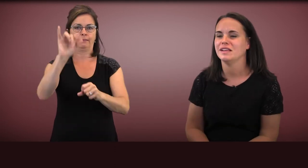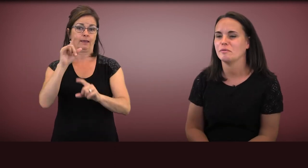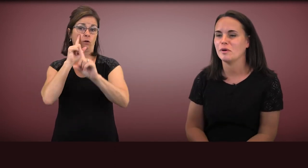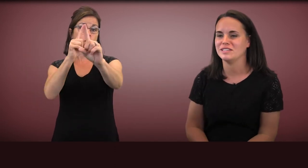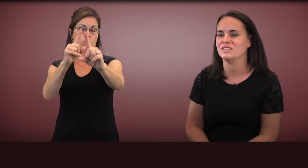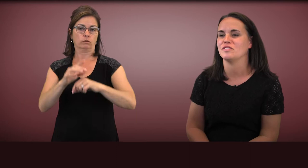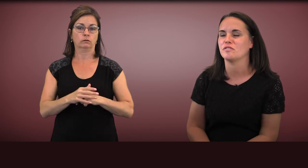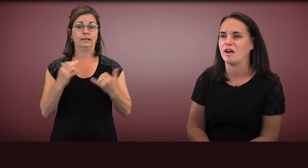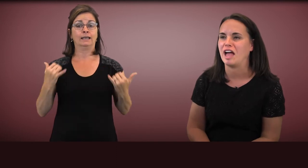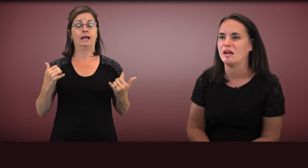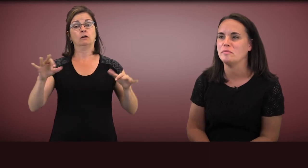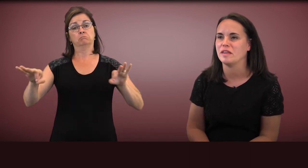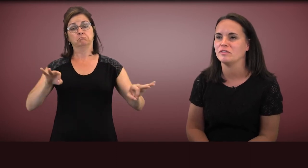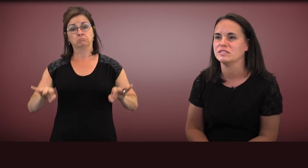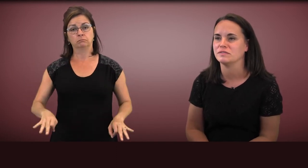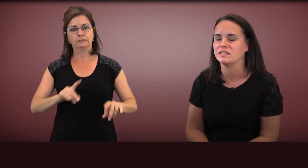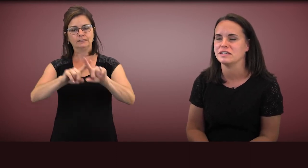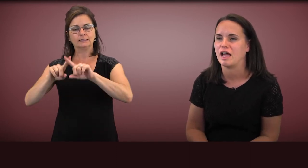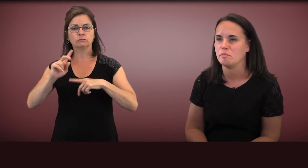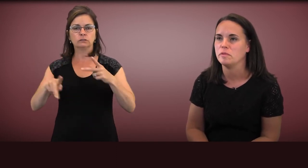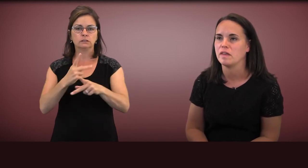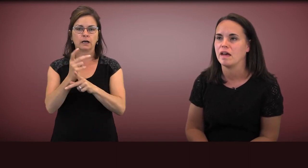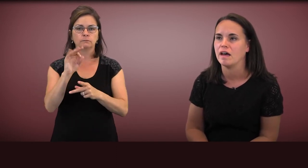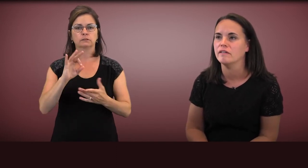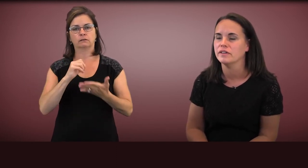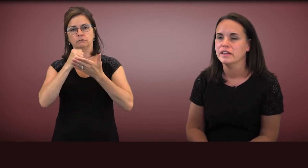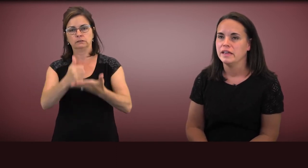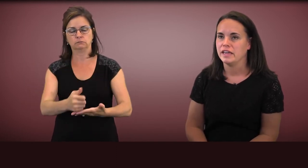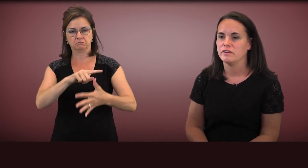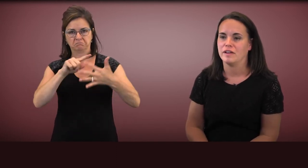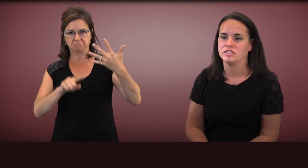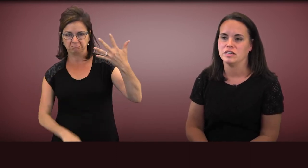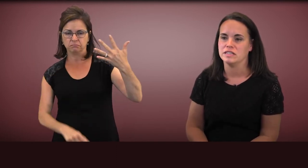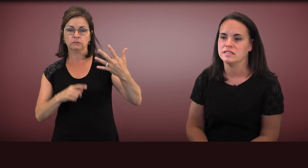I'm going to describe several different types of interventions